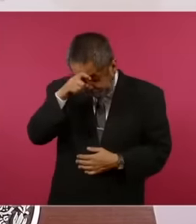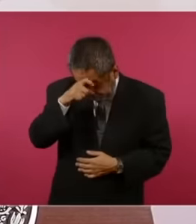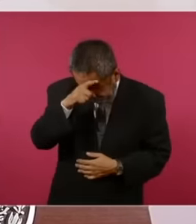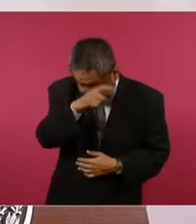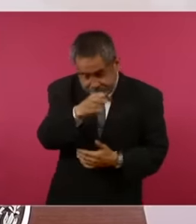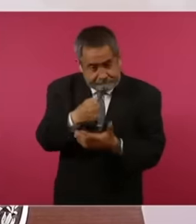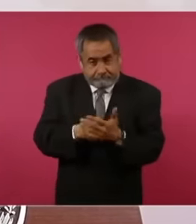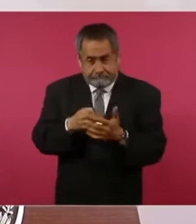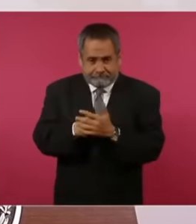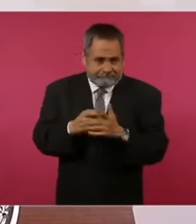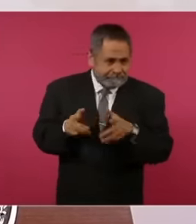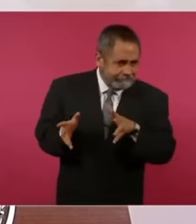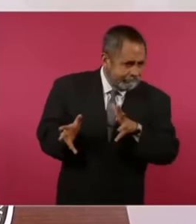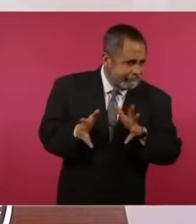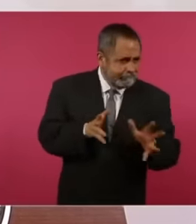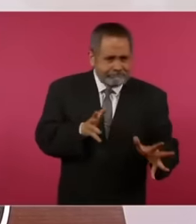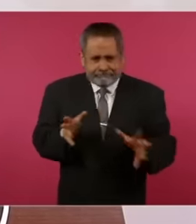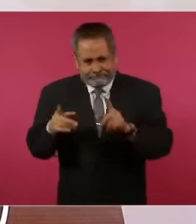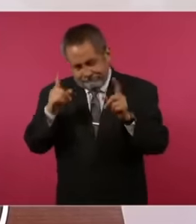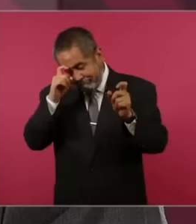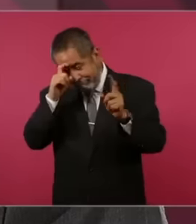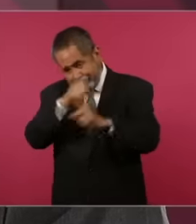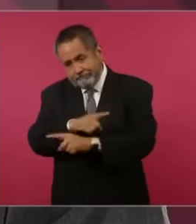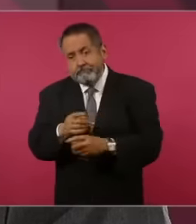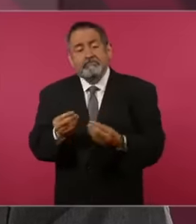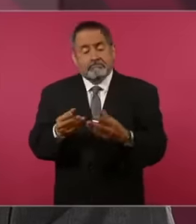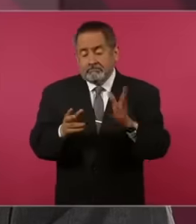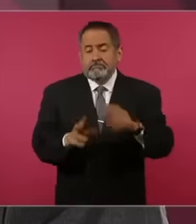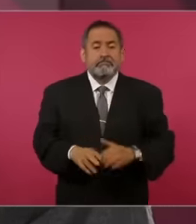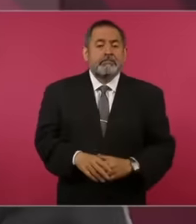complex